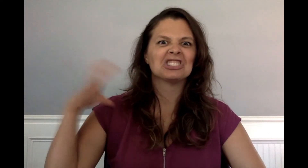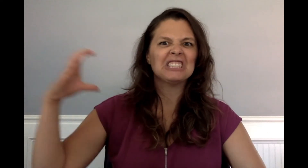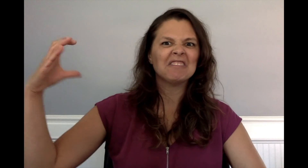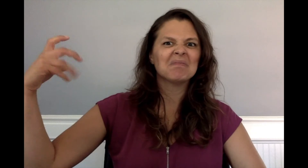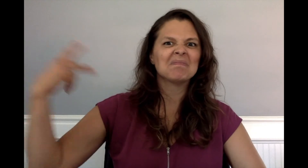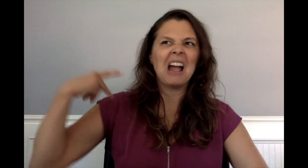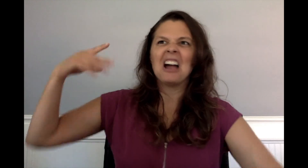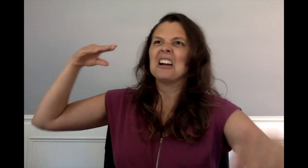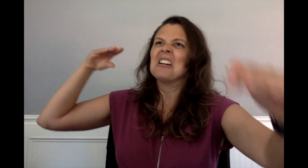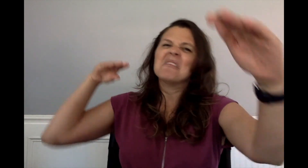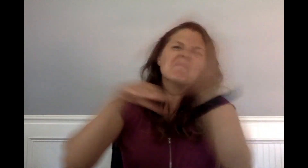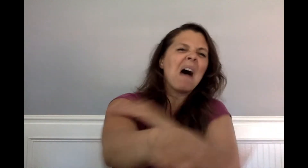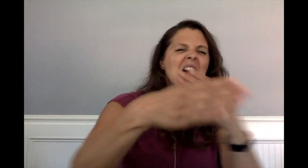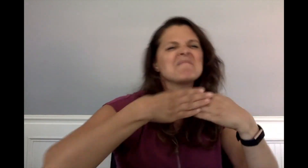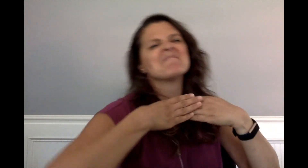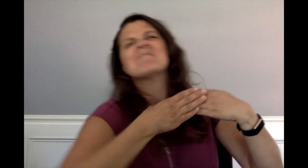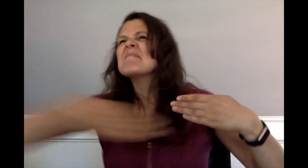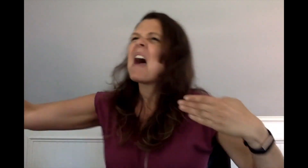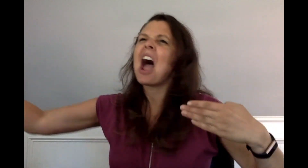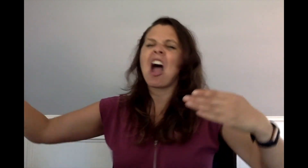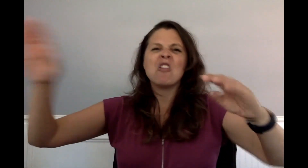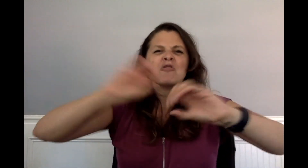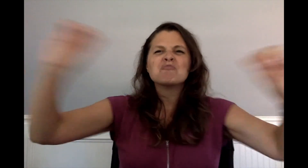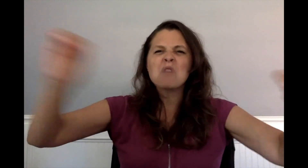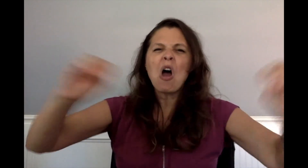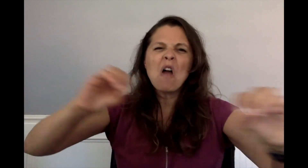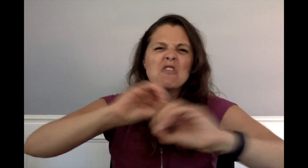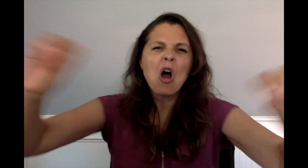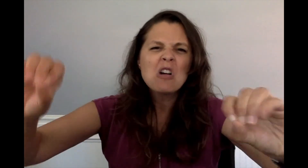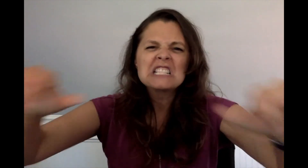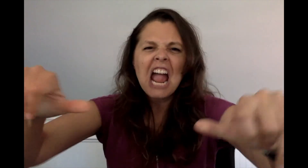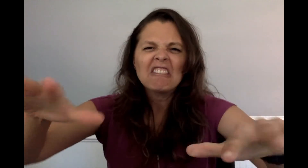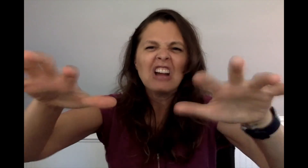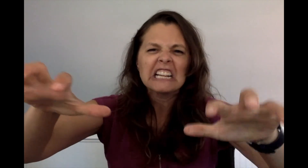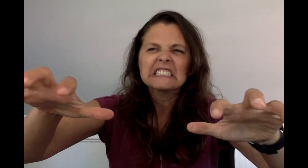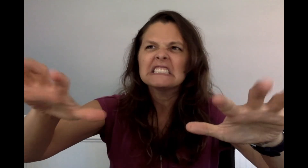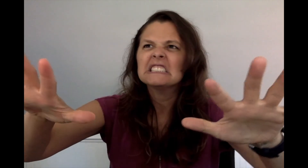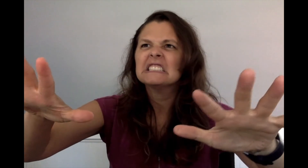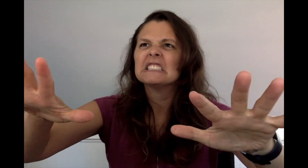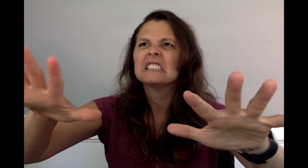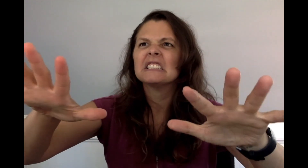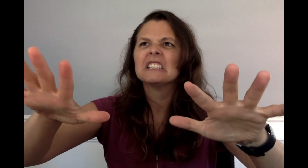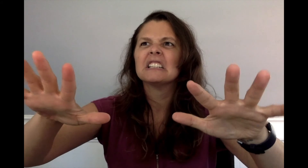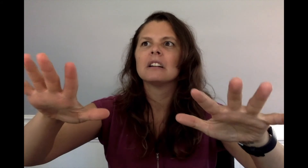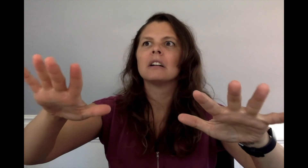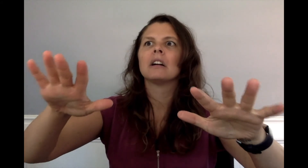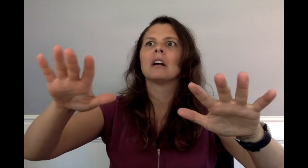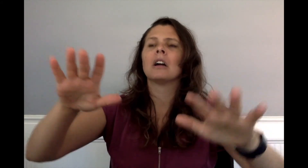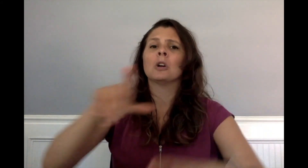"Nobody move!" Chief Paley shouted as